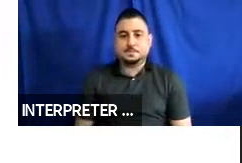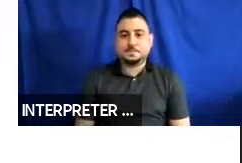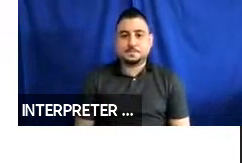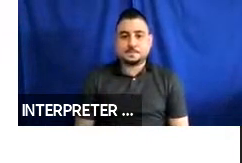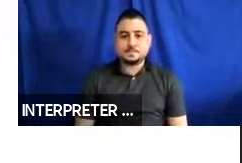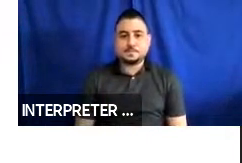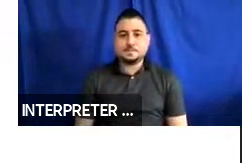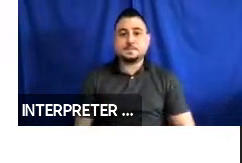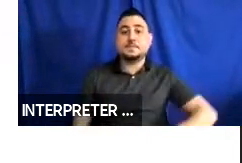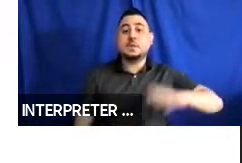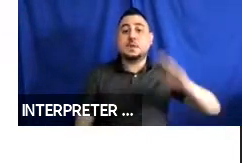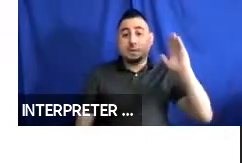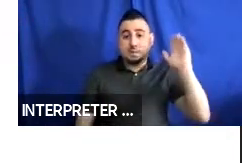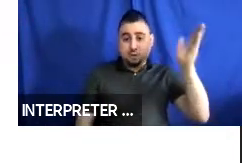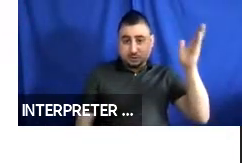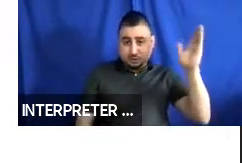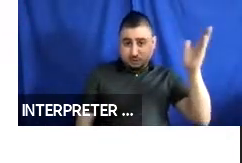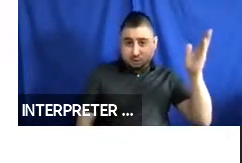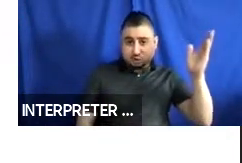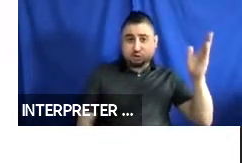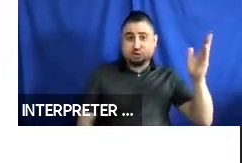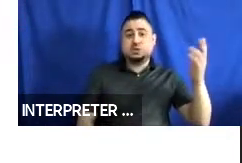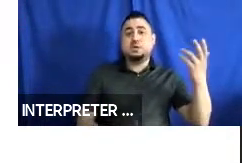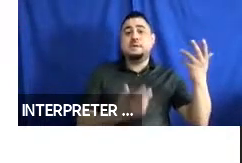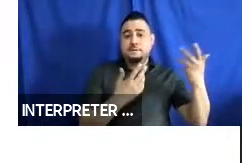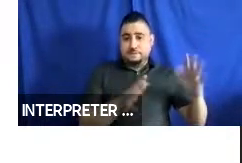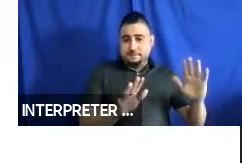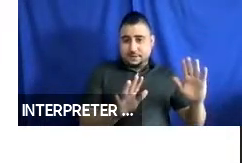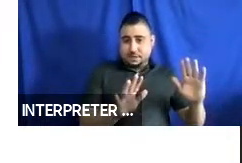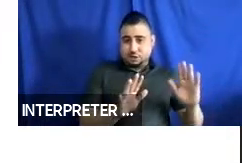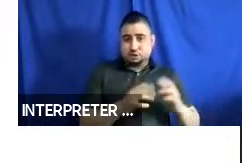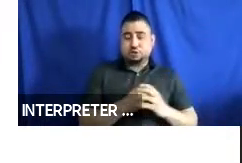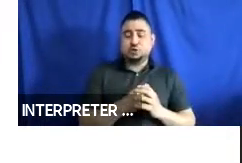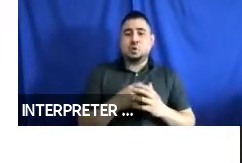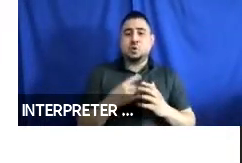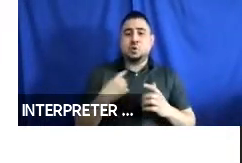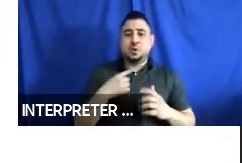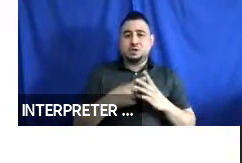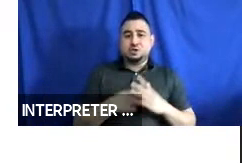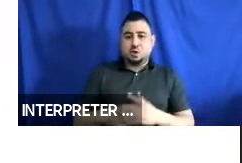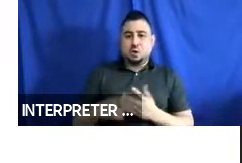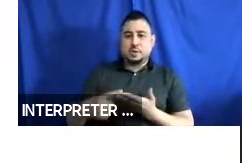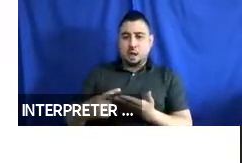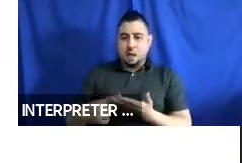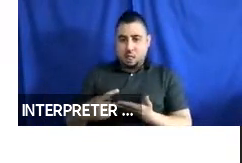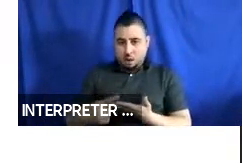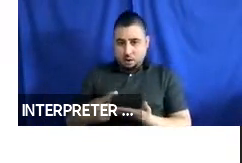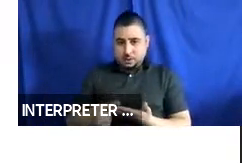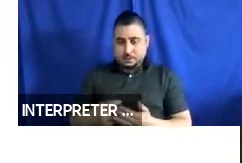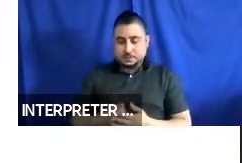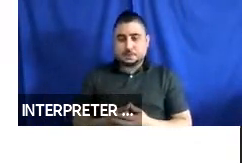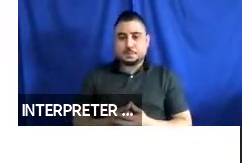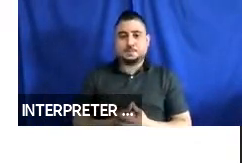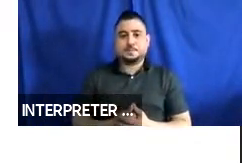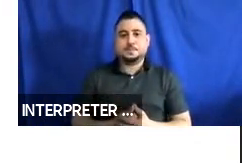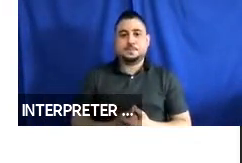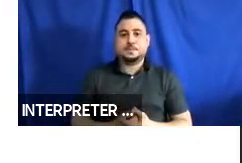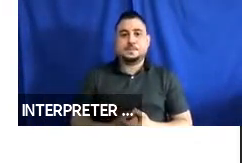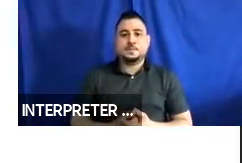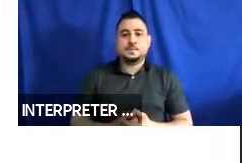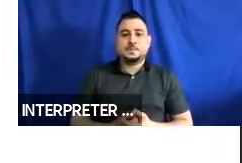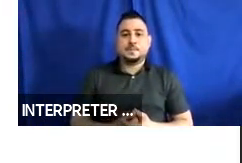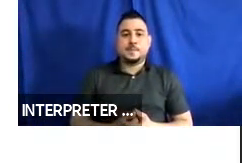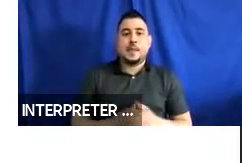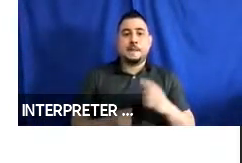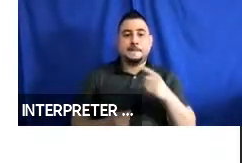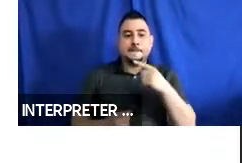After the presentation portion of event and we start the dialogue, the public dialogue